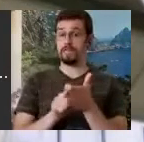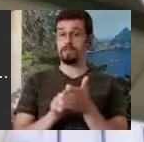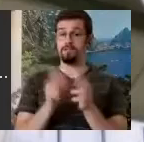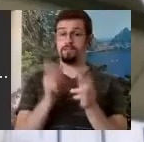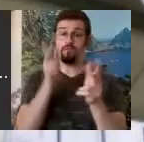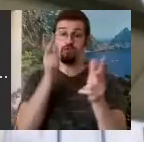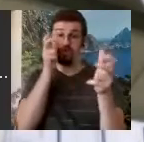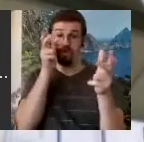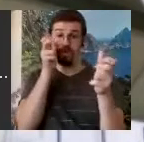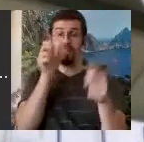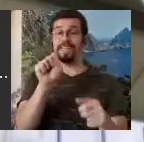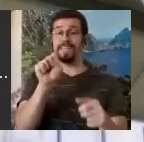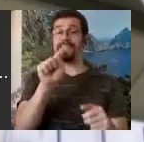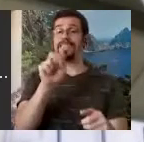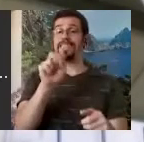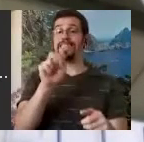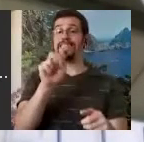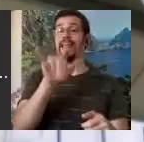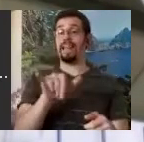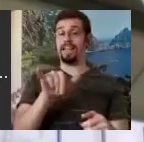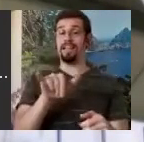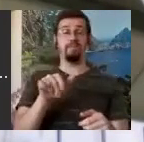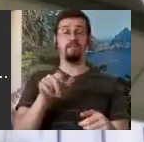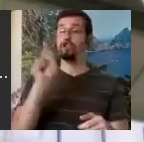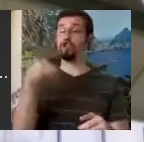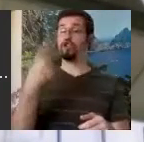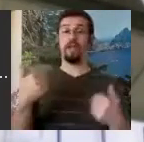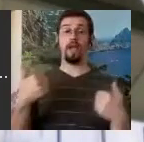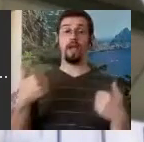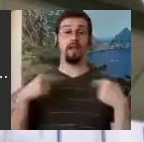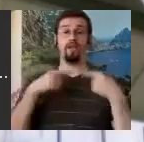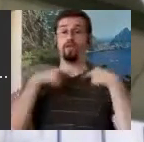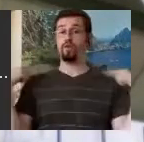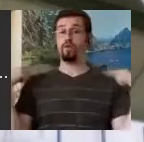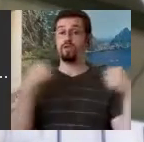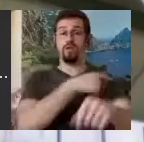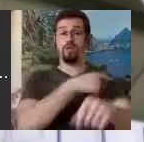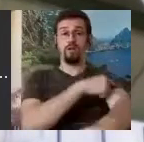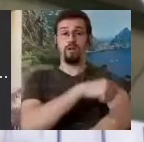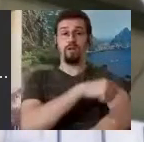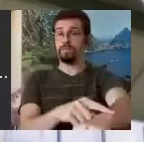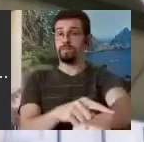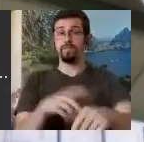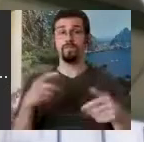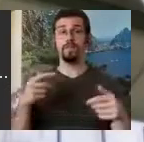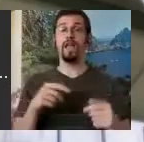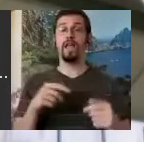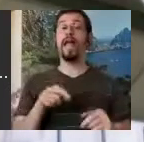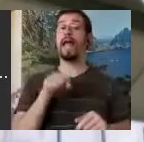Stick Figure now just had shoulders, and he was facing you, and he did have that